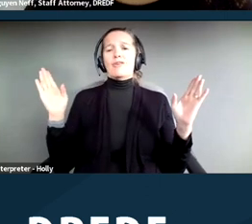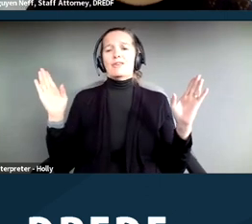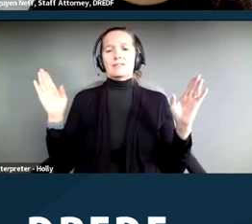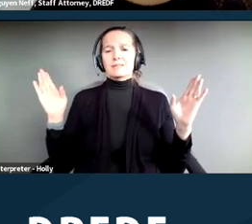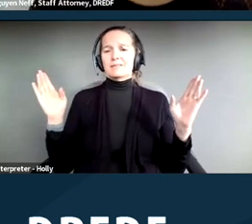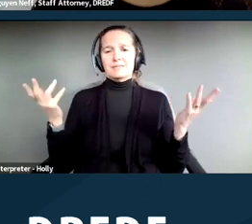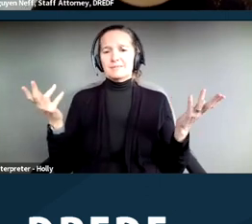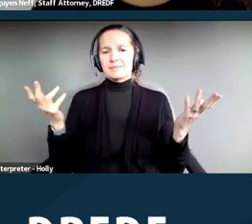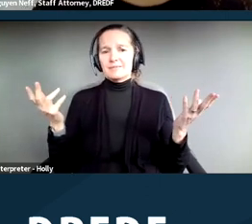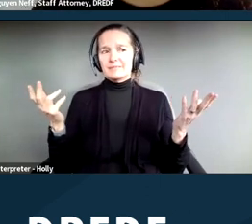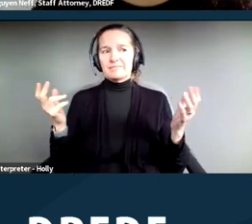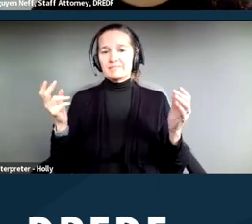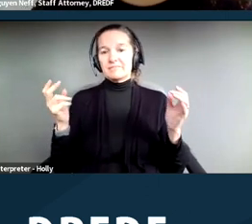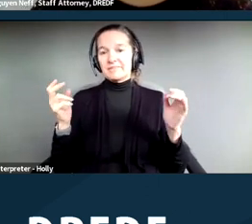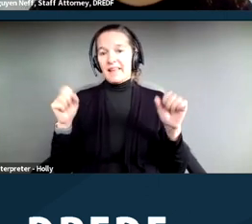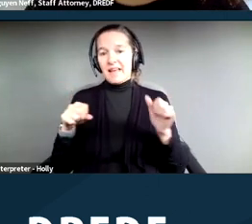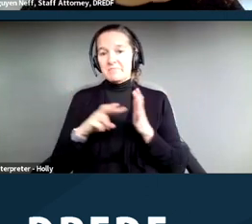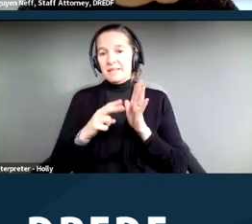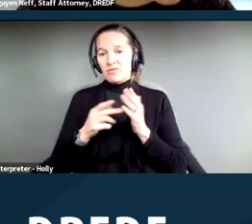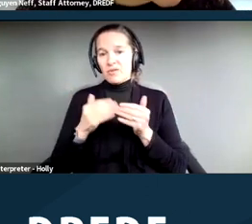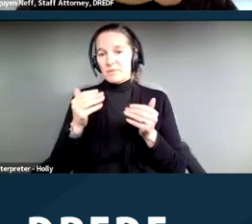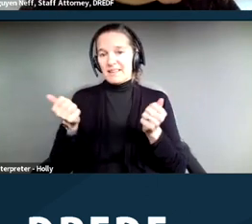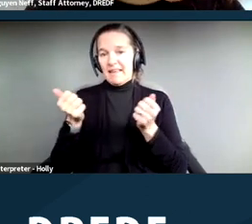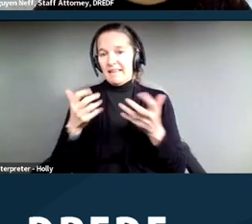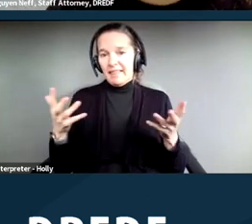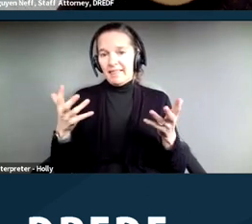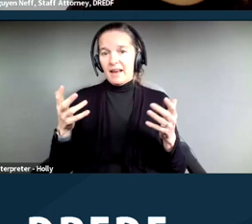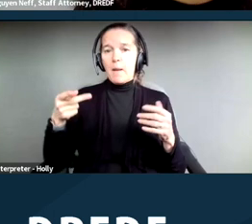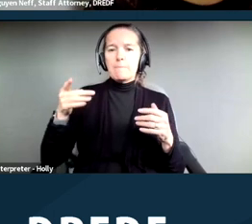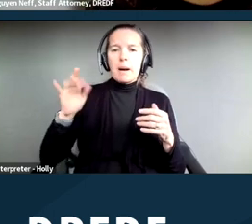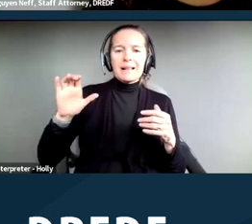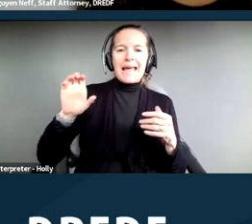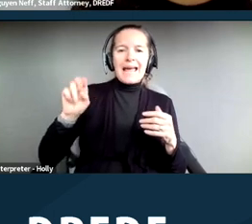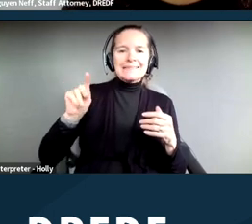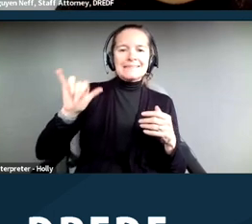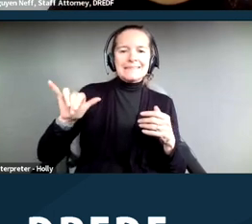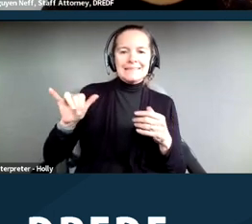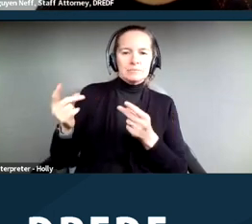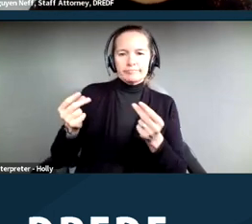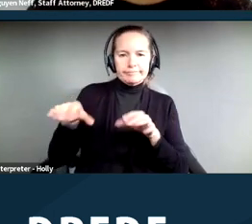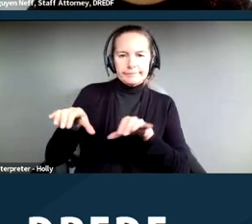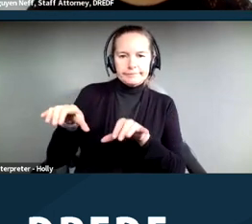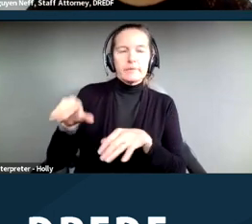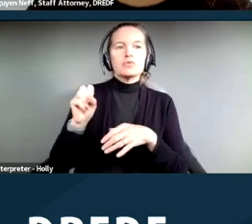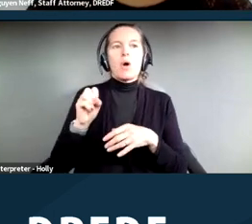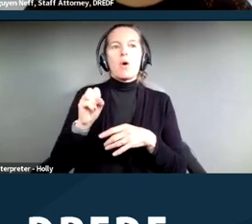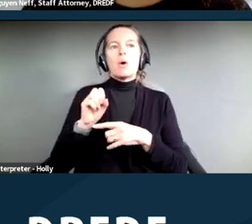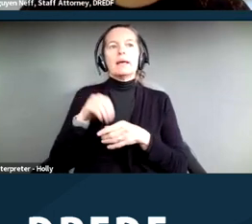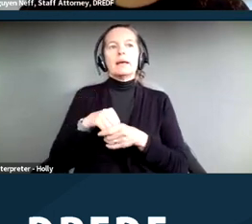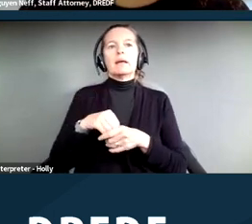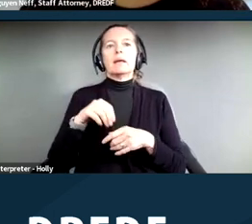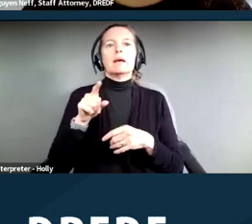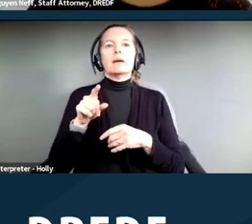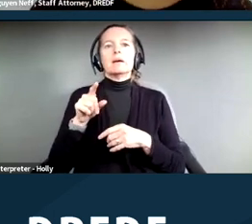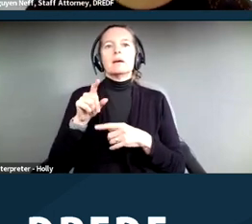be almost anything that a public entity does. So in Barden v. Sacramento, the ninth circuit said